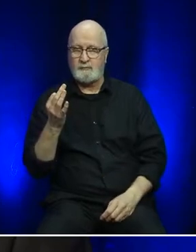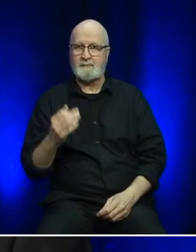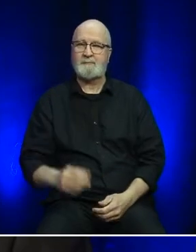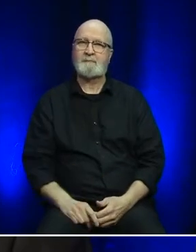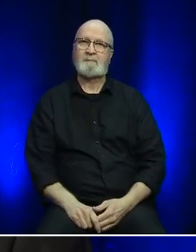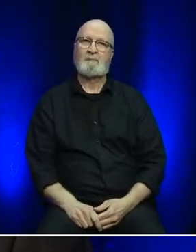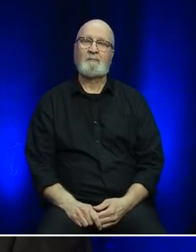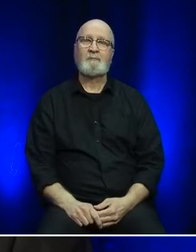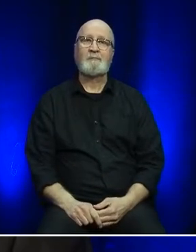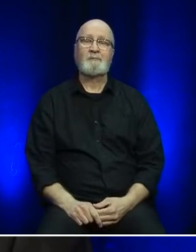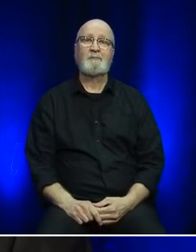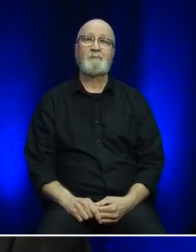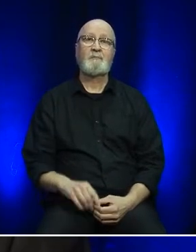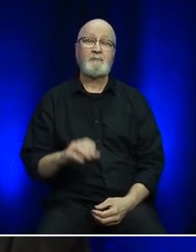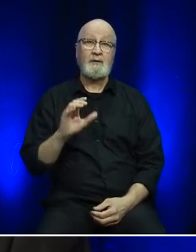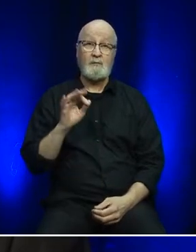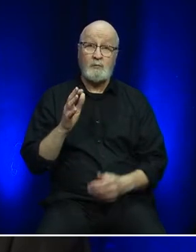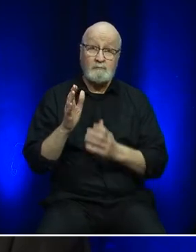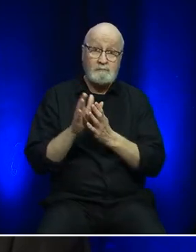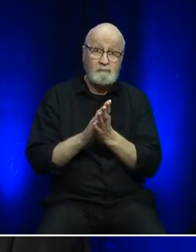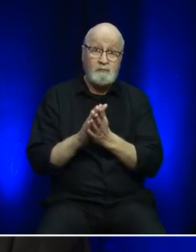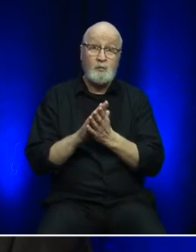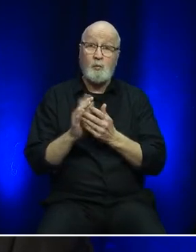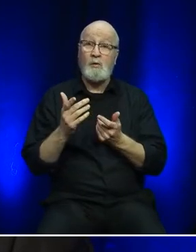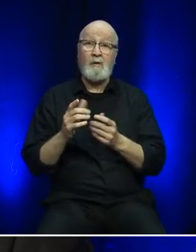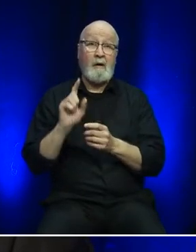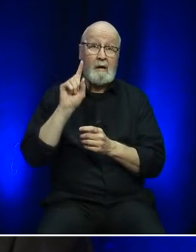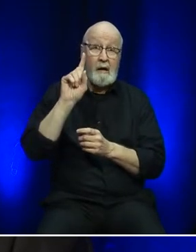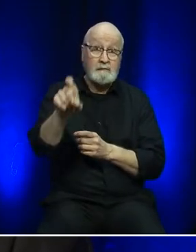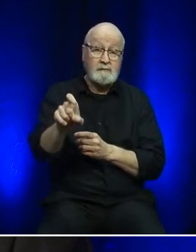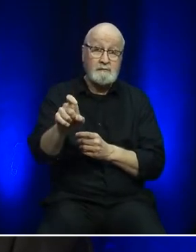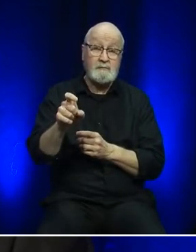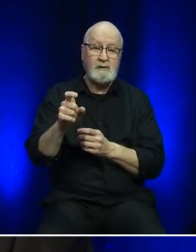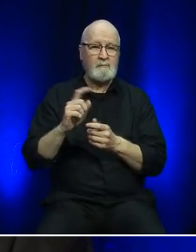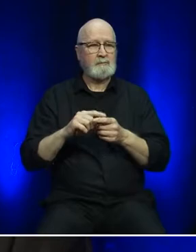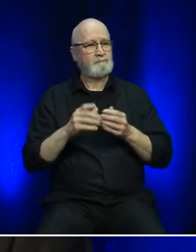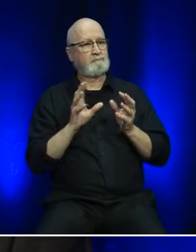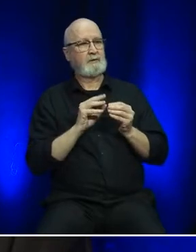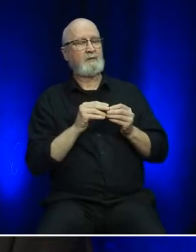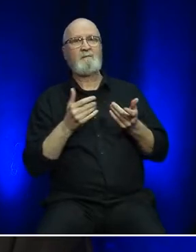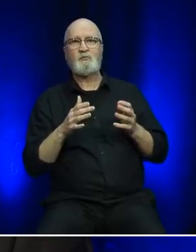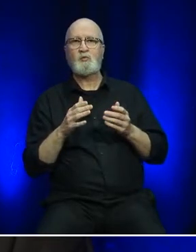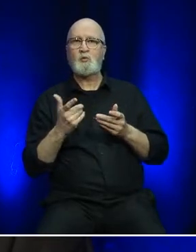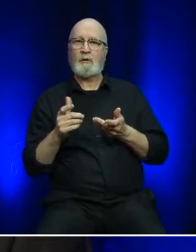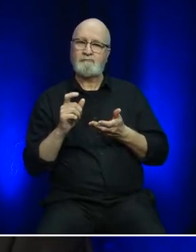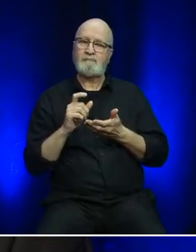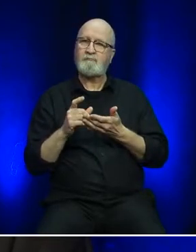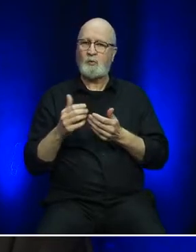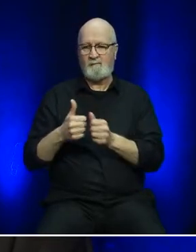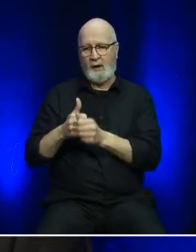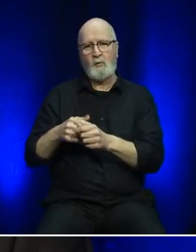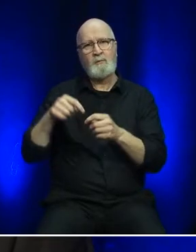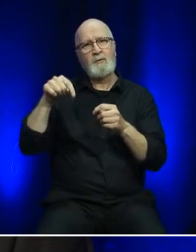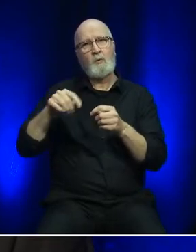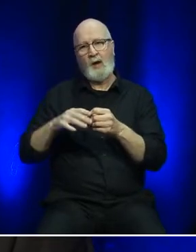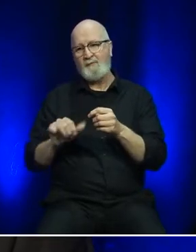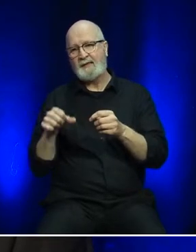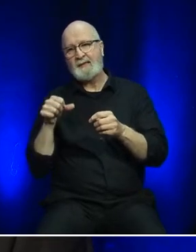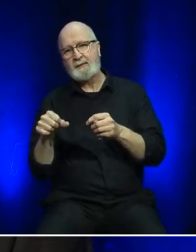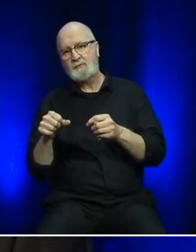For those who would like to submit a question to be answered at the end of our meeting, please follow the link and instructions on our website.